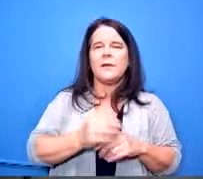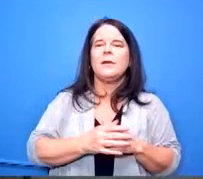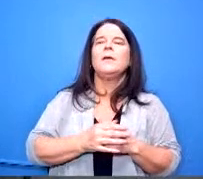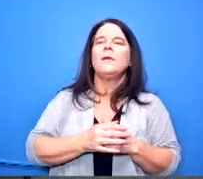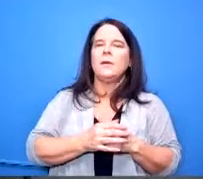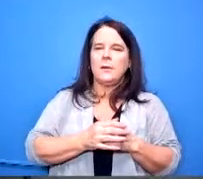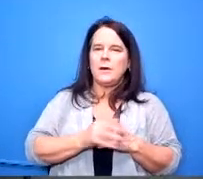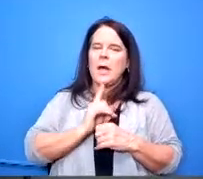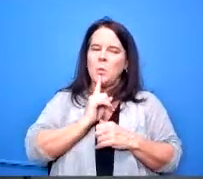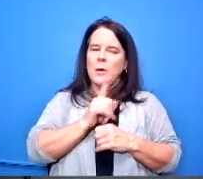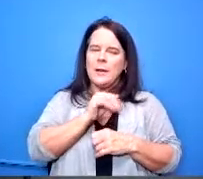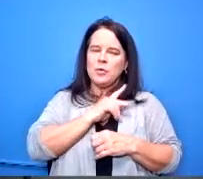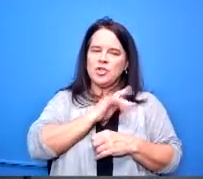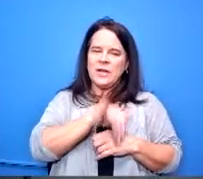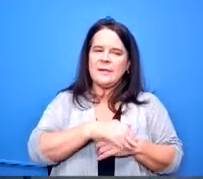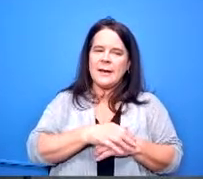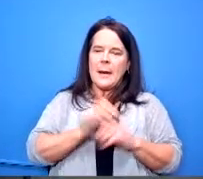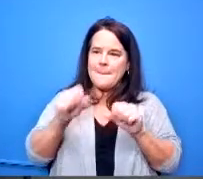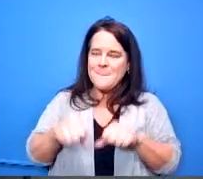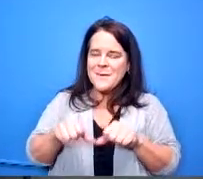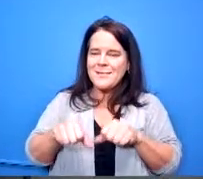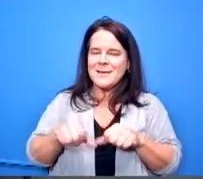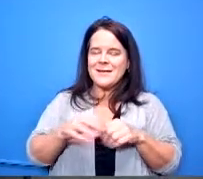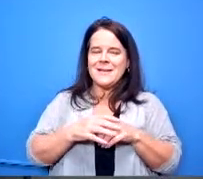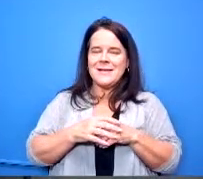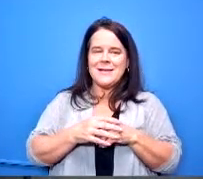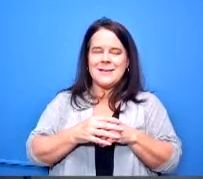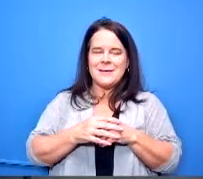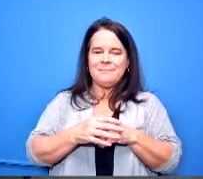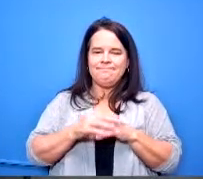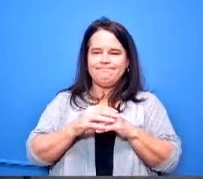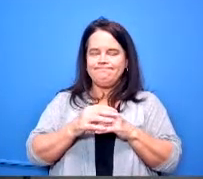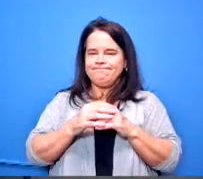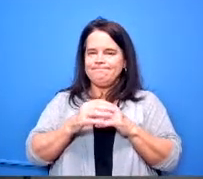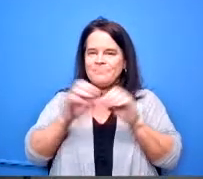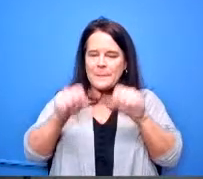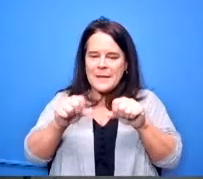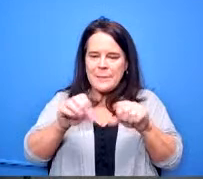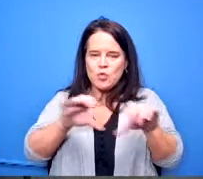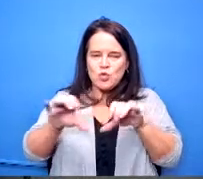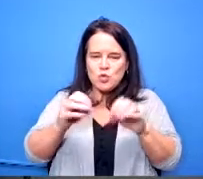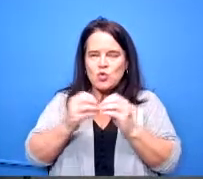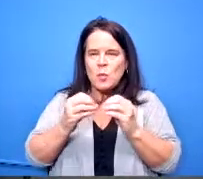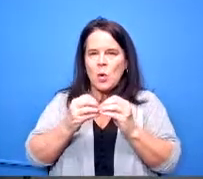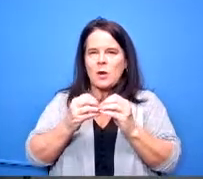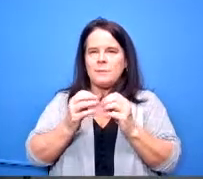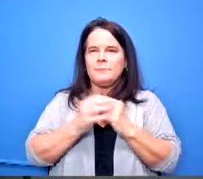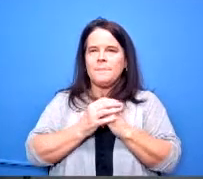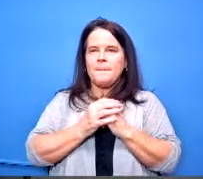do more have these kind of resources be able to to be in safe spaces uh just to